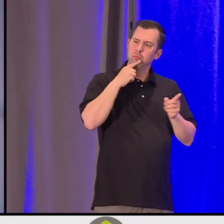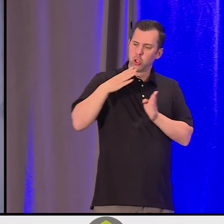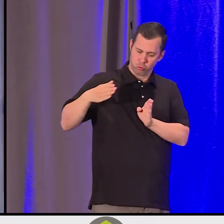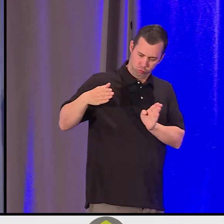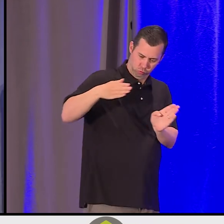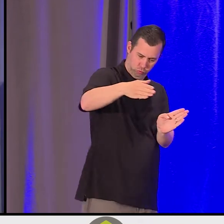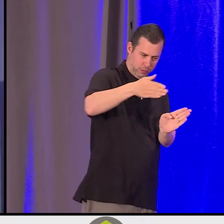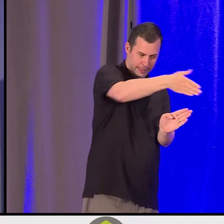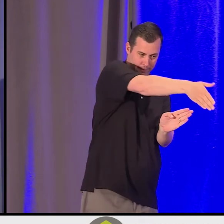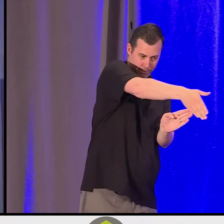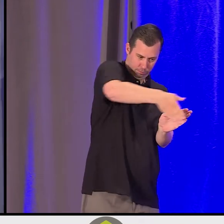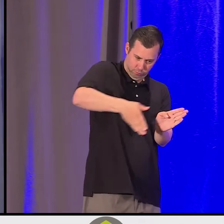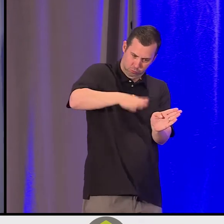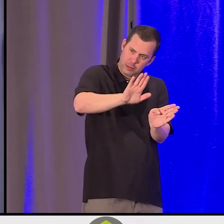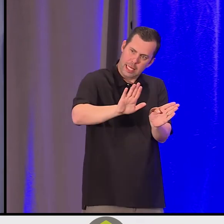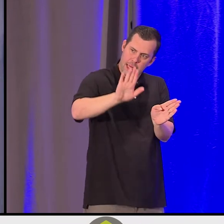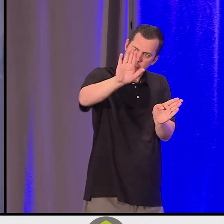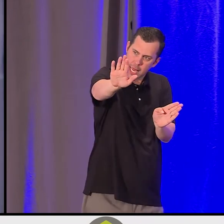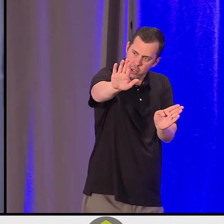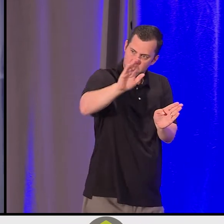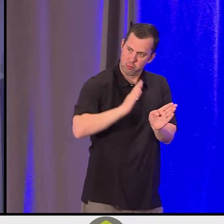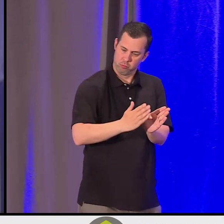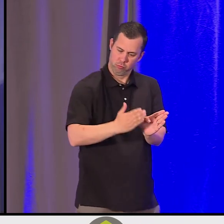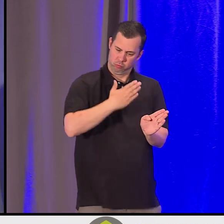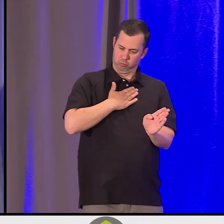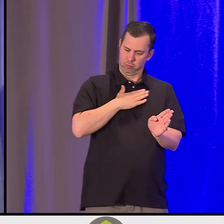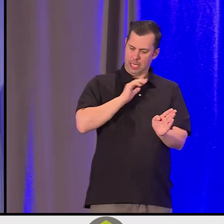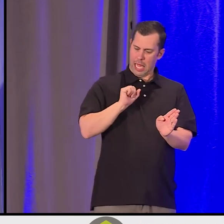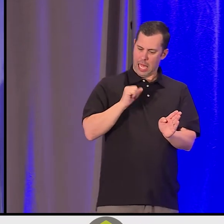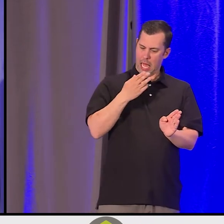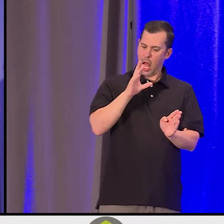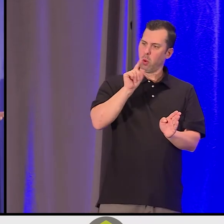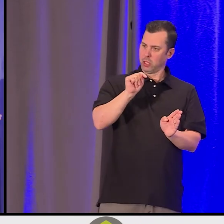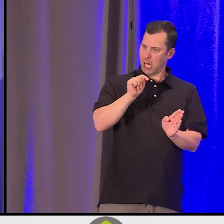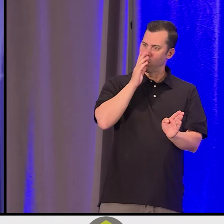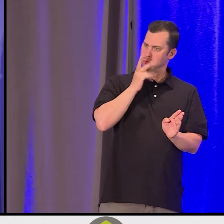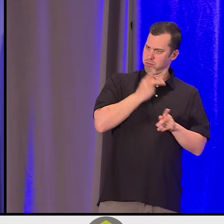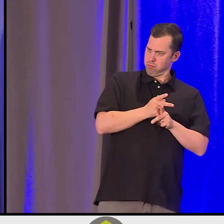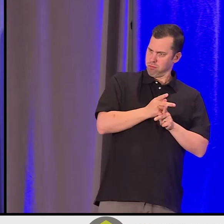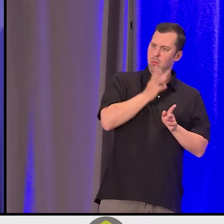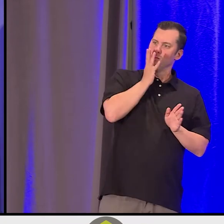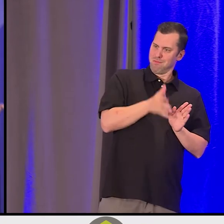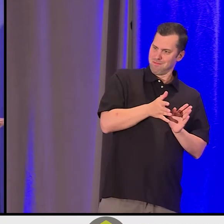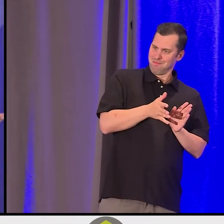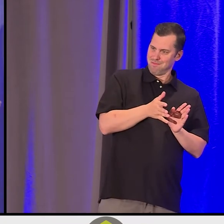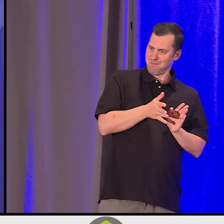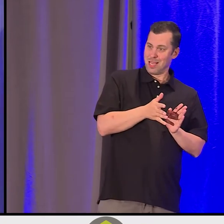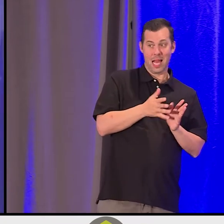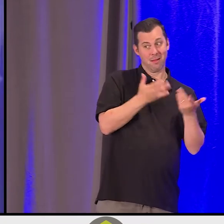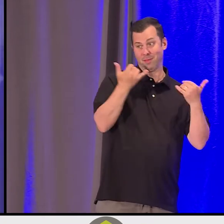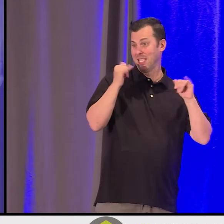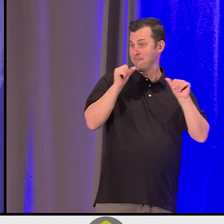would have the other side. And that story continues to this day. And as my friend Richard and others know, the journey that Heather Marie and